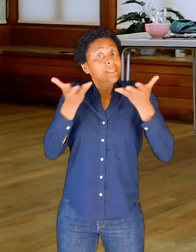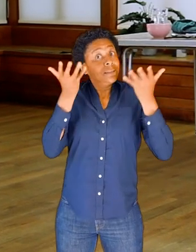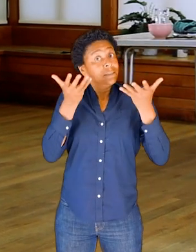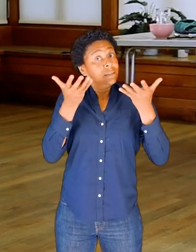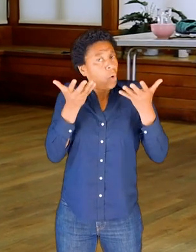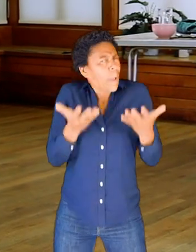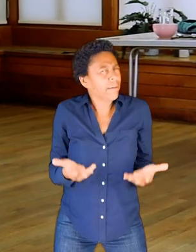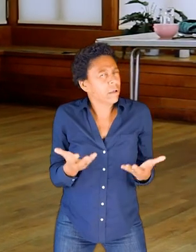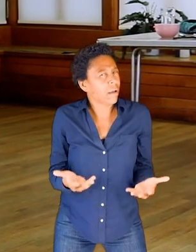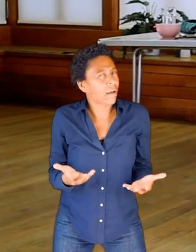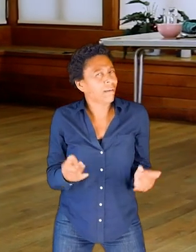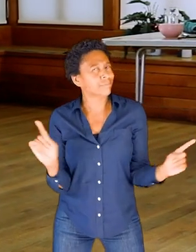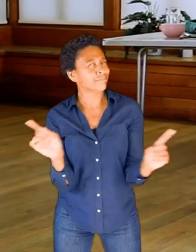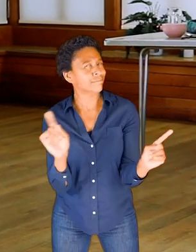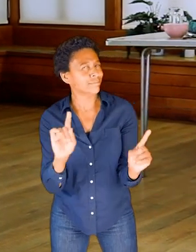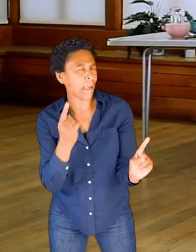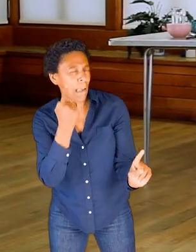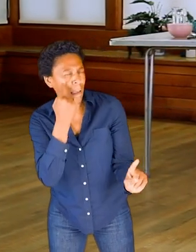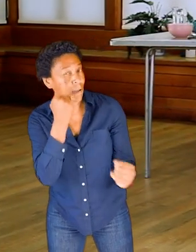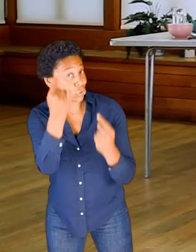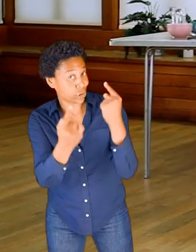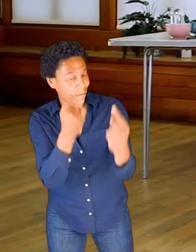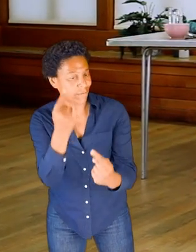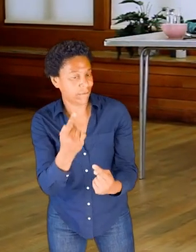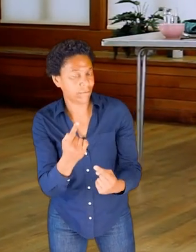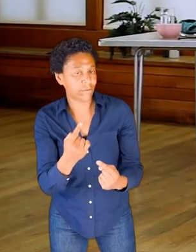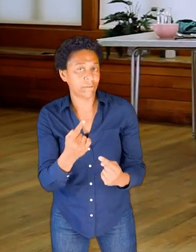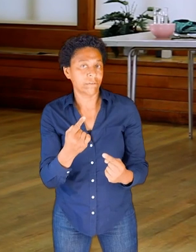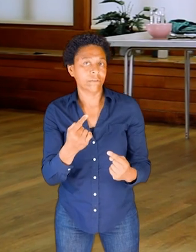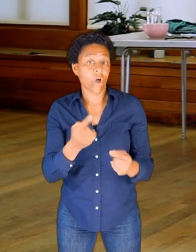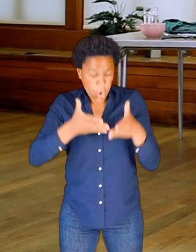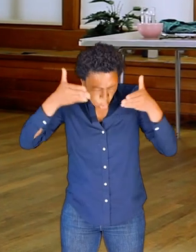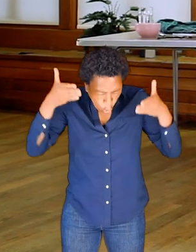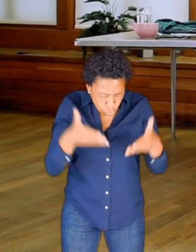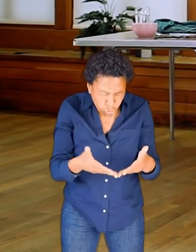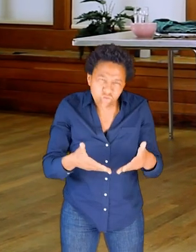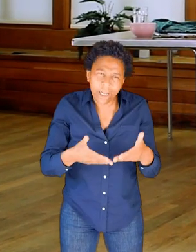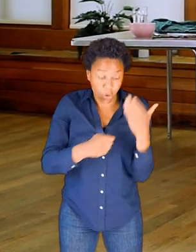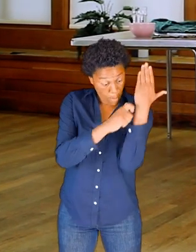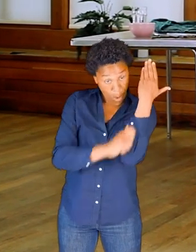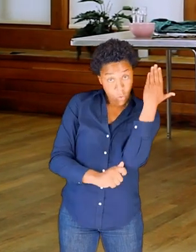And what I find, if I really concentrate on these long bones, my movement